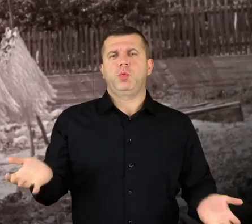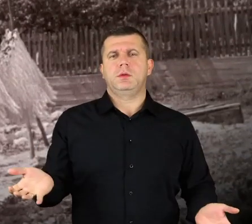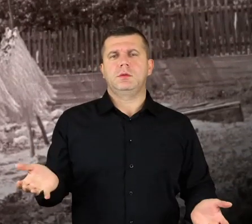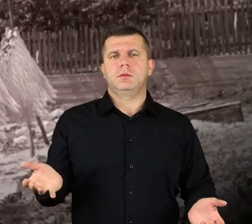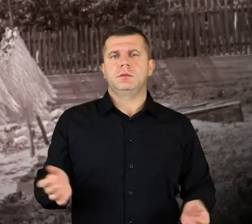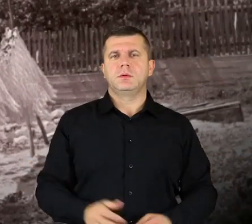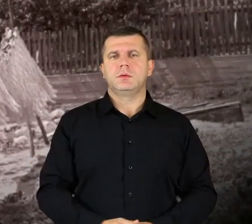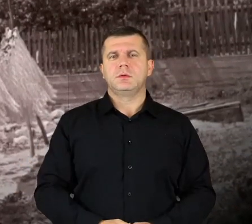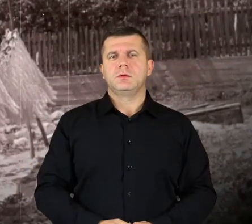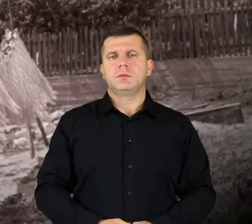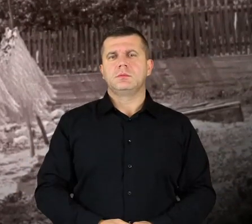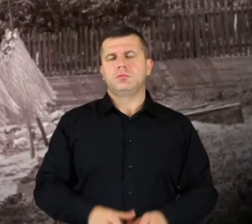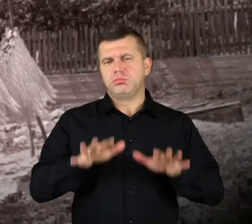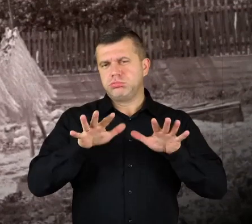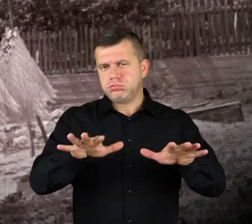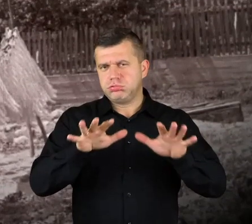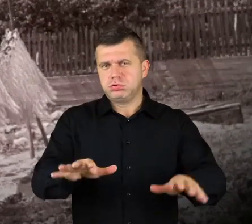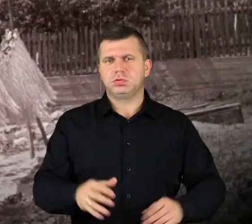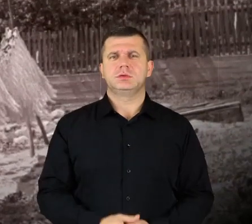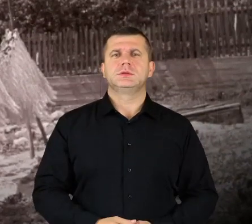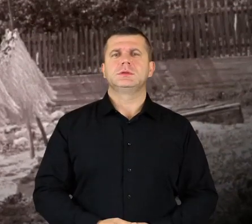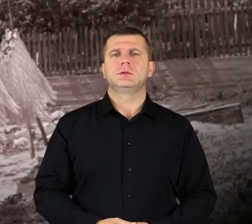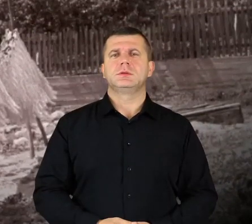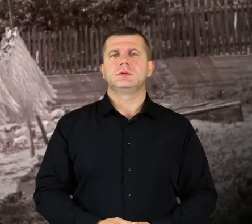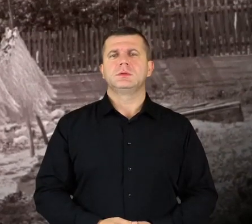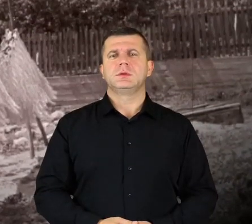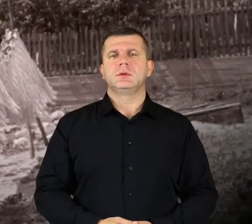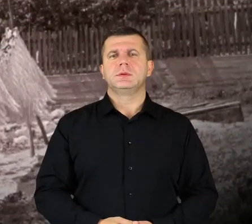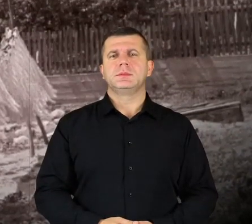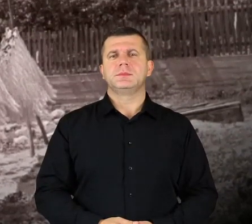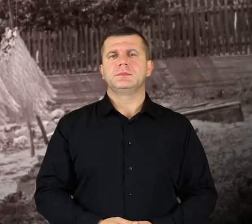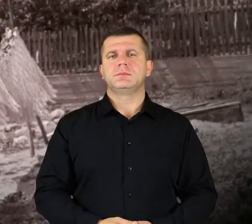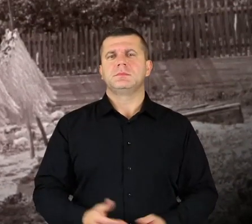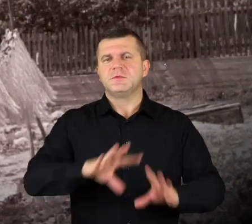and grain probably even further, to Gdańsk. Nothing goes now,